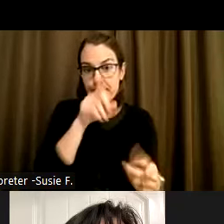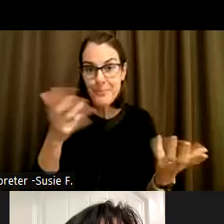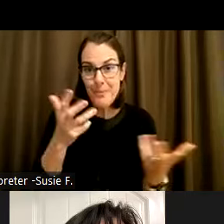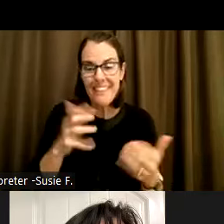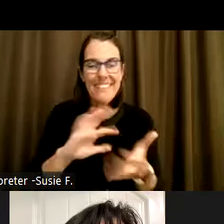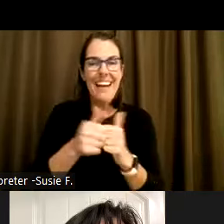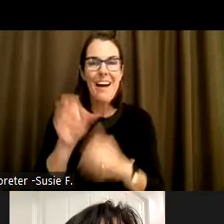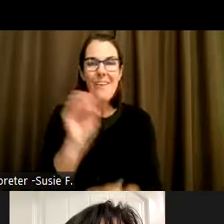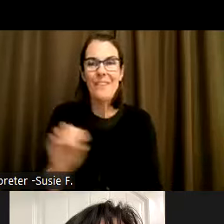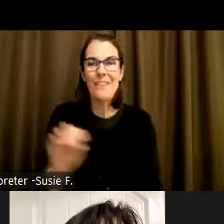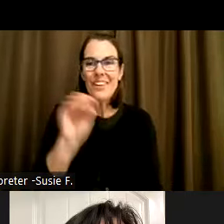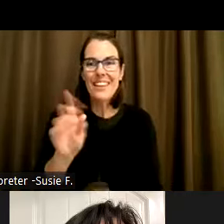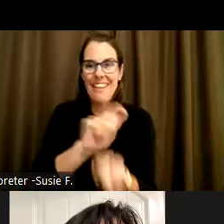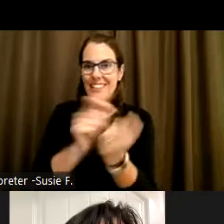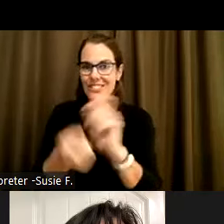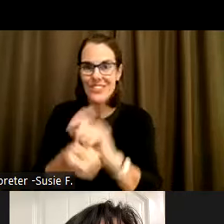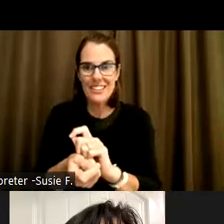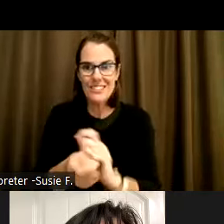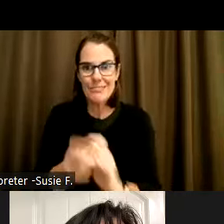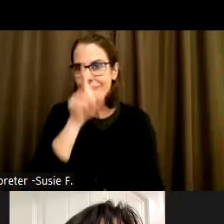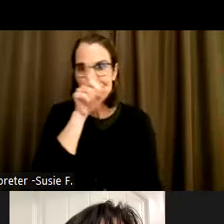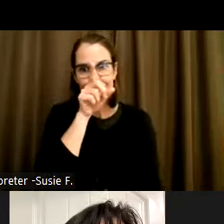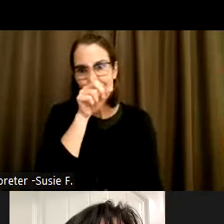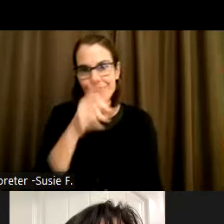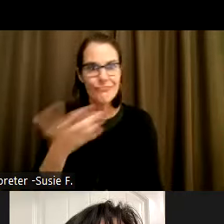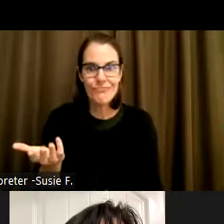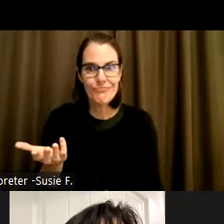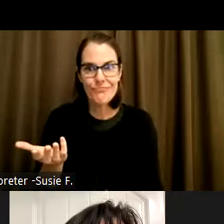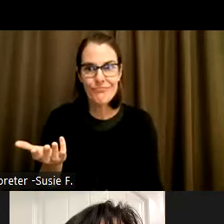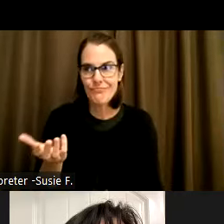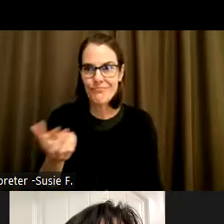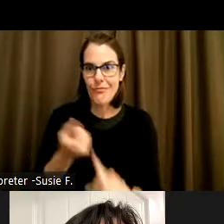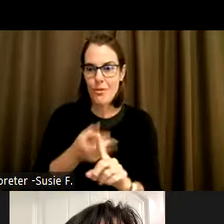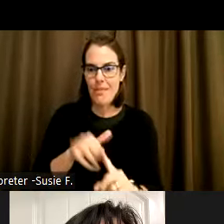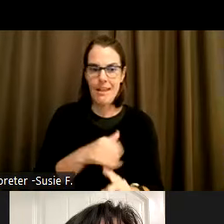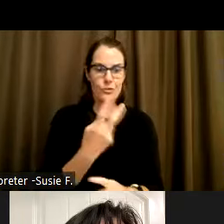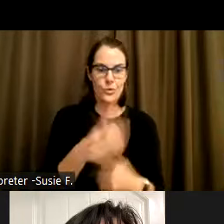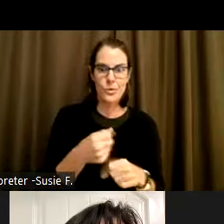has changed in terms of its demographics. Just in that two year period really